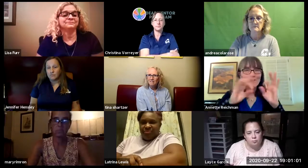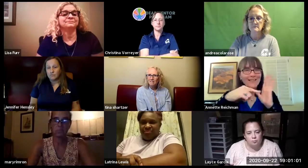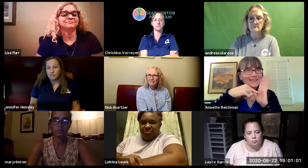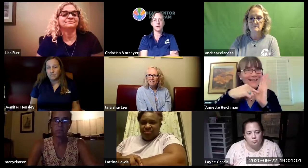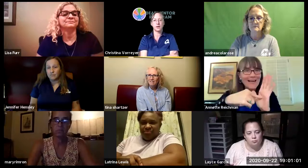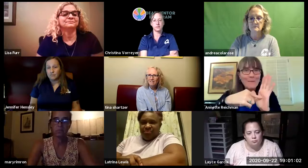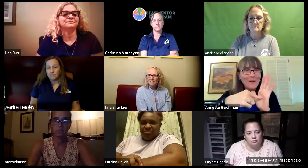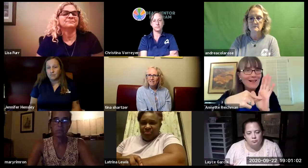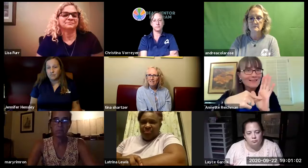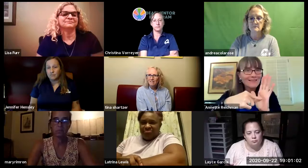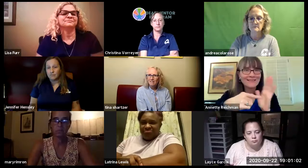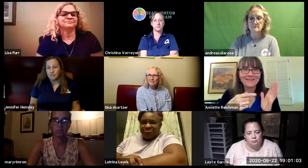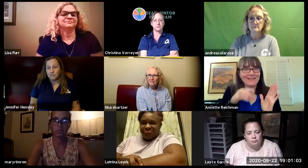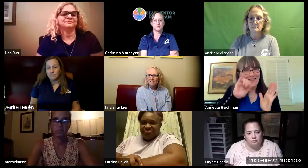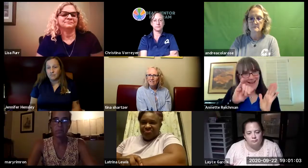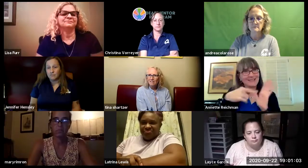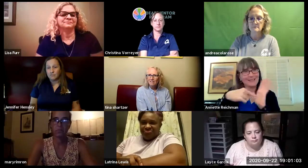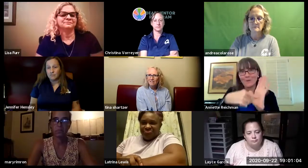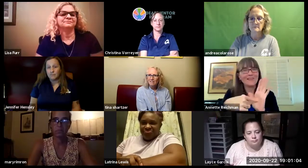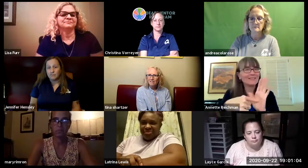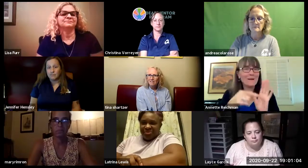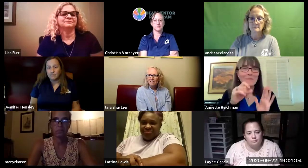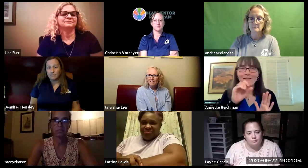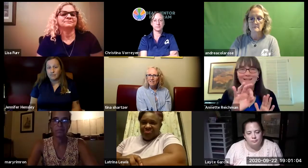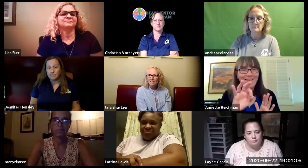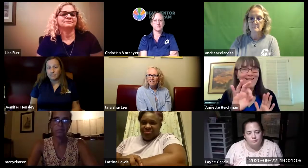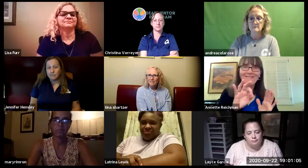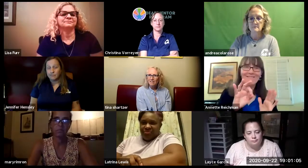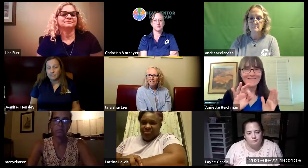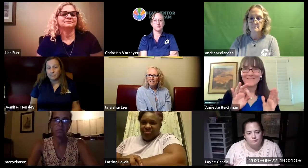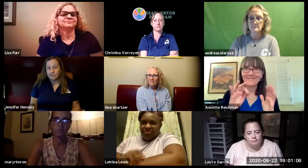we showed i mean that's a perfect example